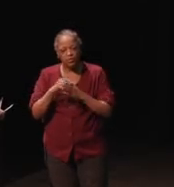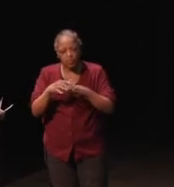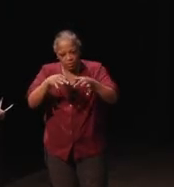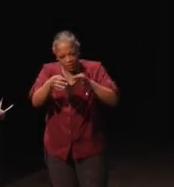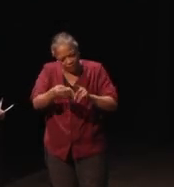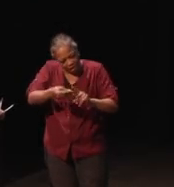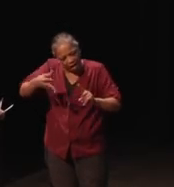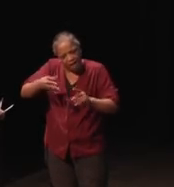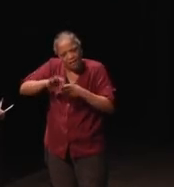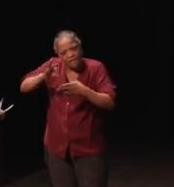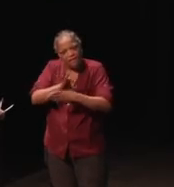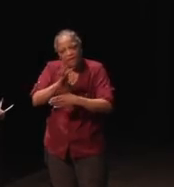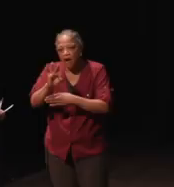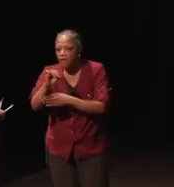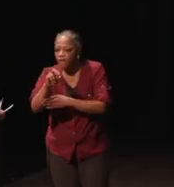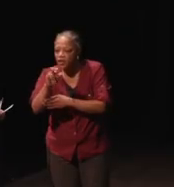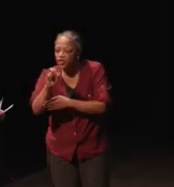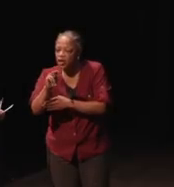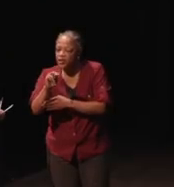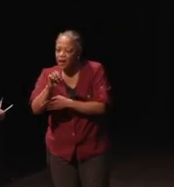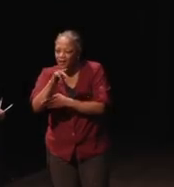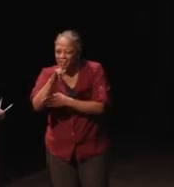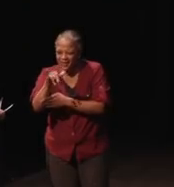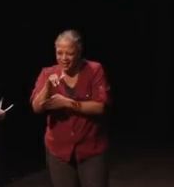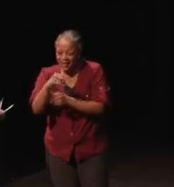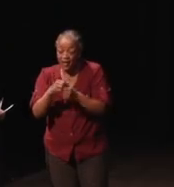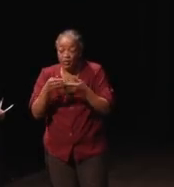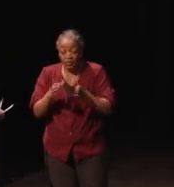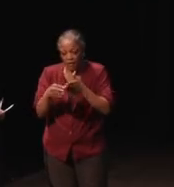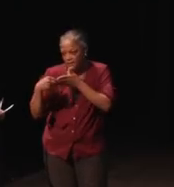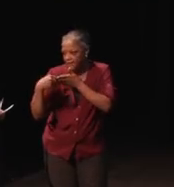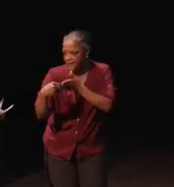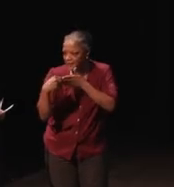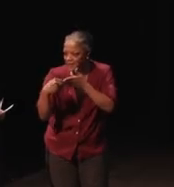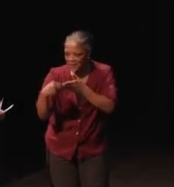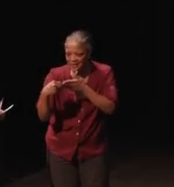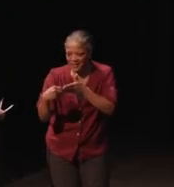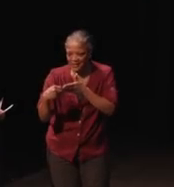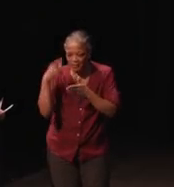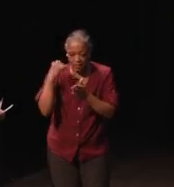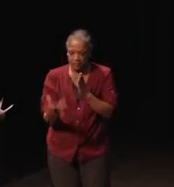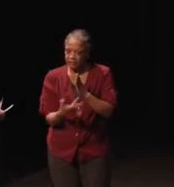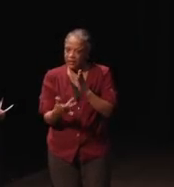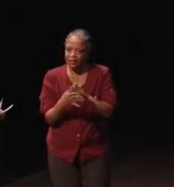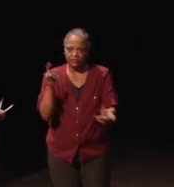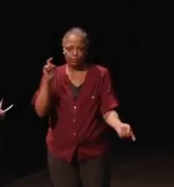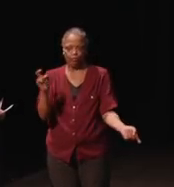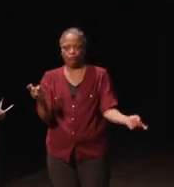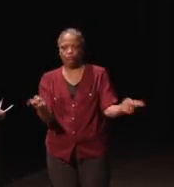functionality and to allow flexibility especially because technology's changed so often.